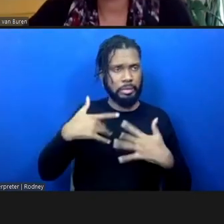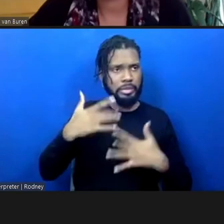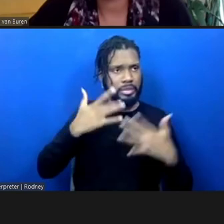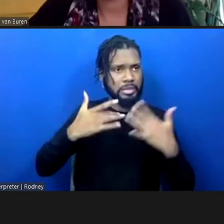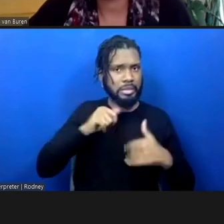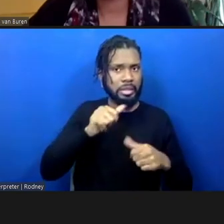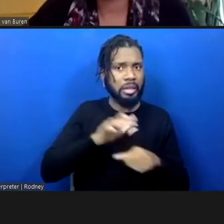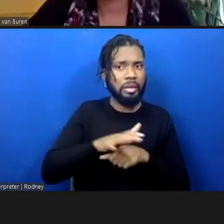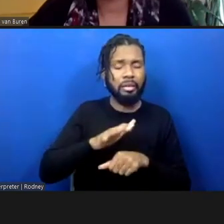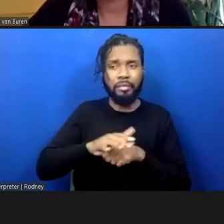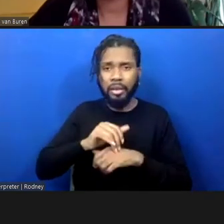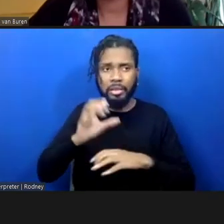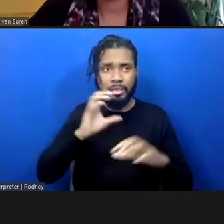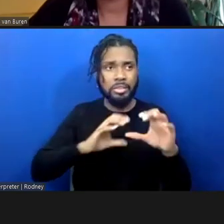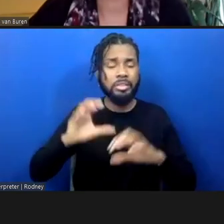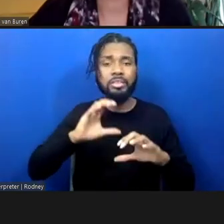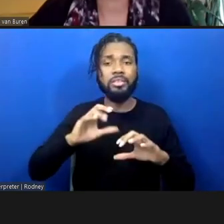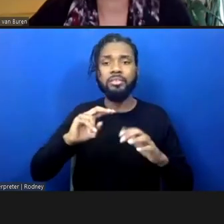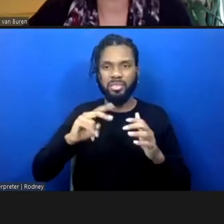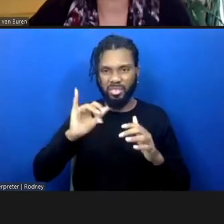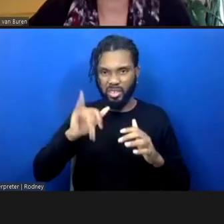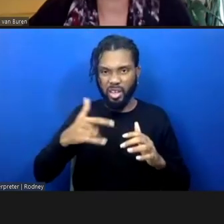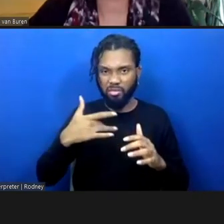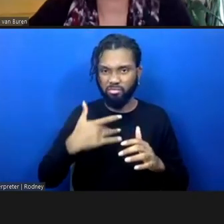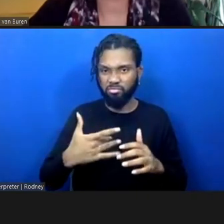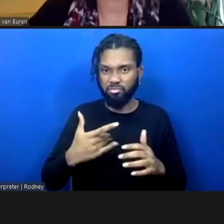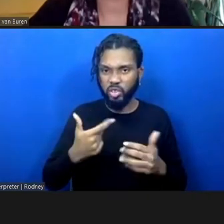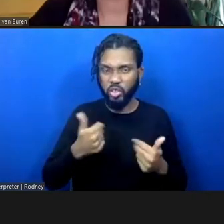looking for opportunity and trying to claim something, and if we're more